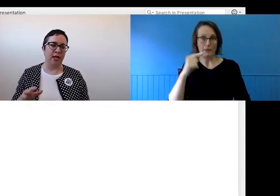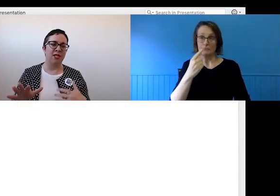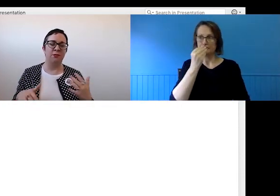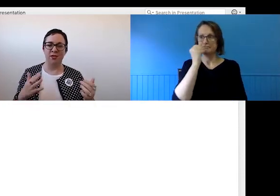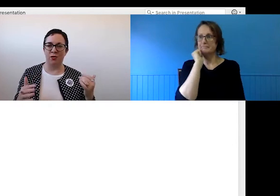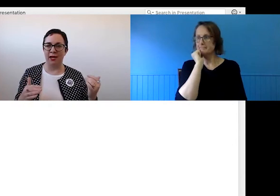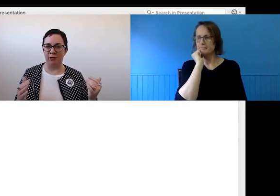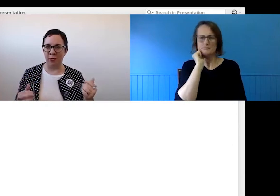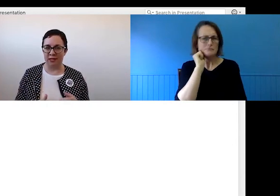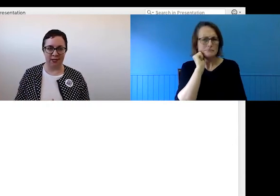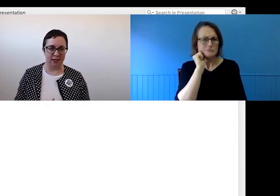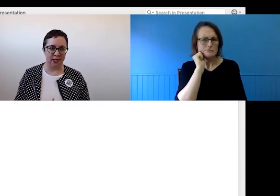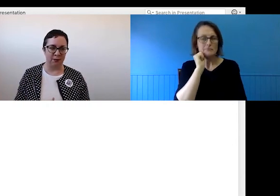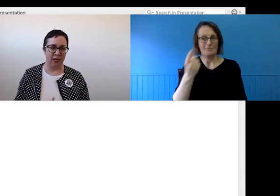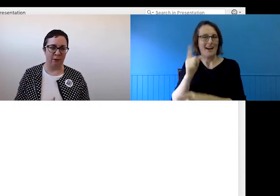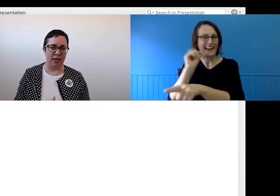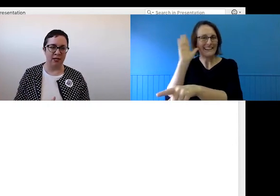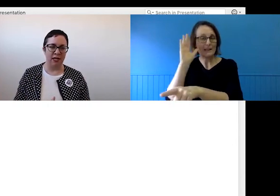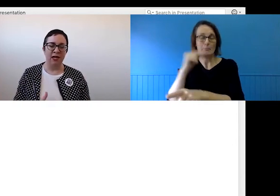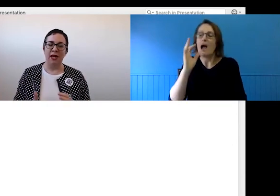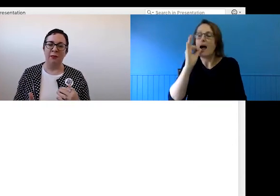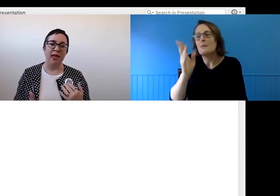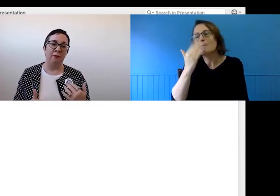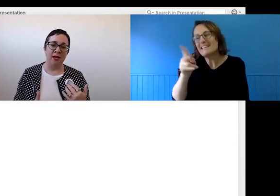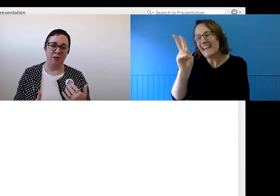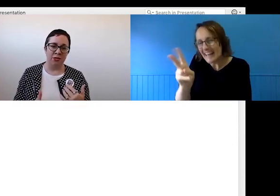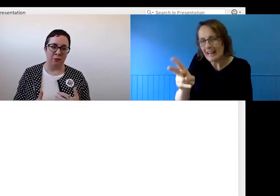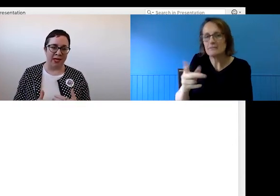Just make sure everybody's access needs are being met. That might also